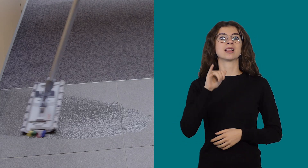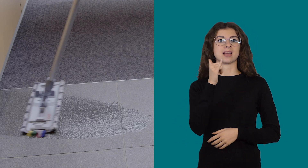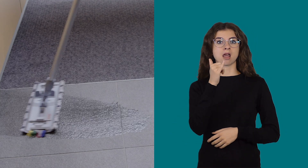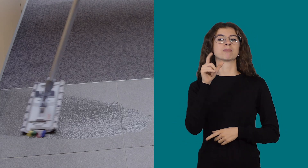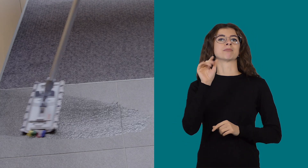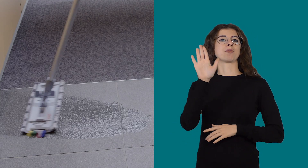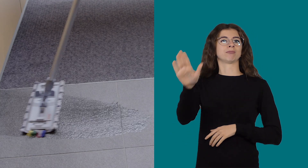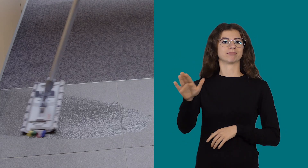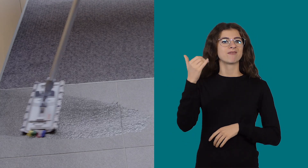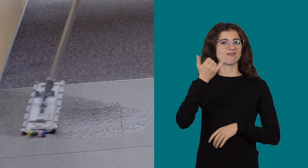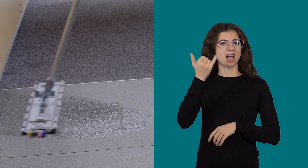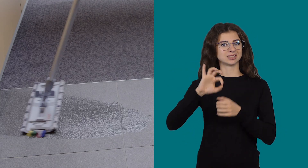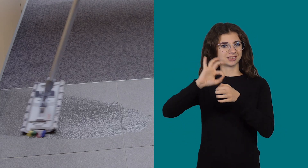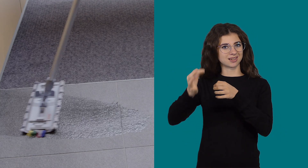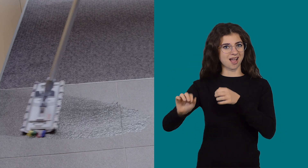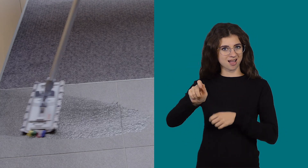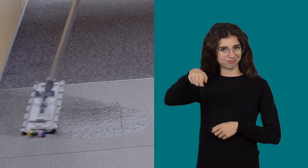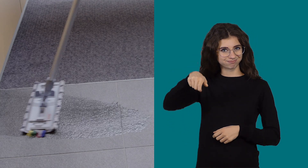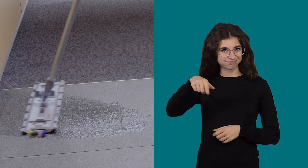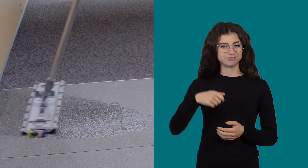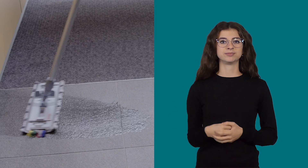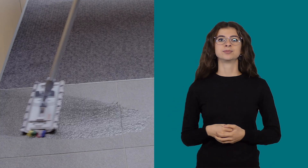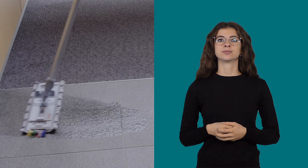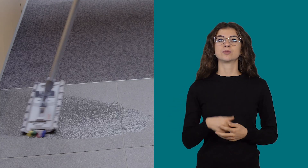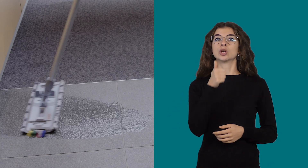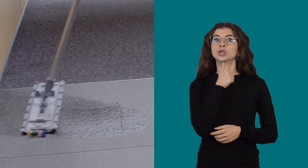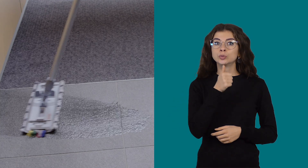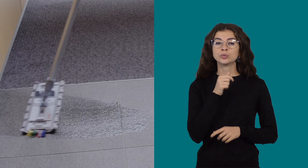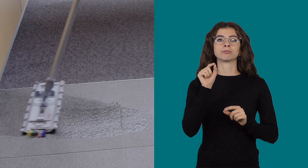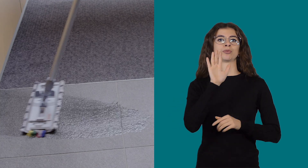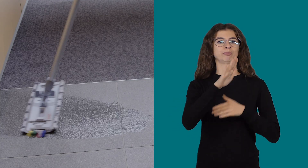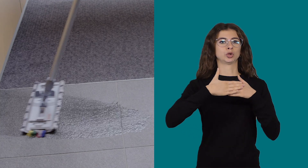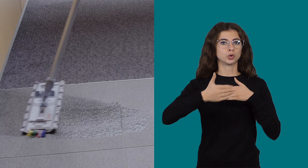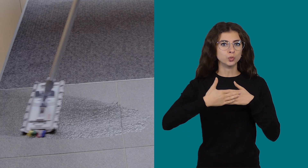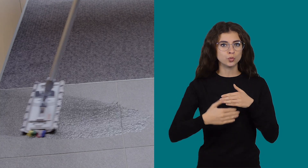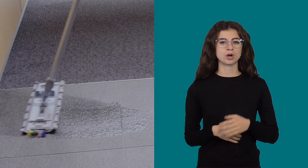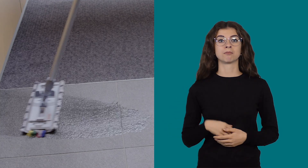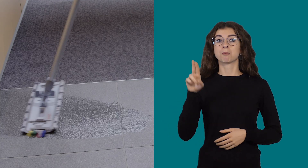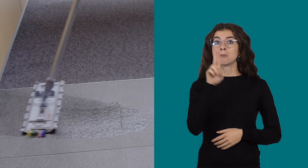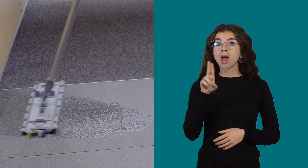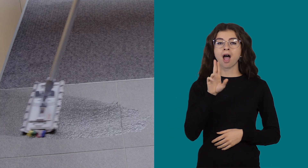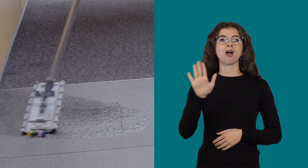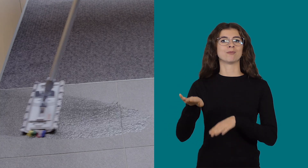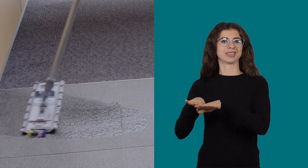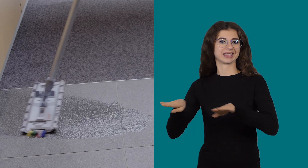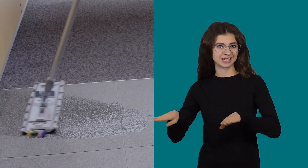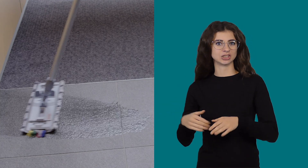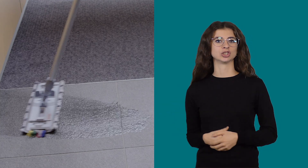yellow is for the tap, green is for doors and blue for tables.